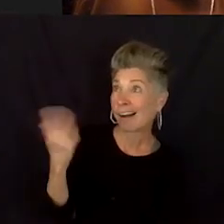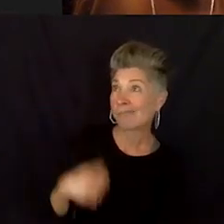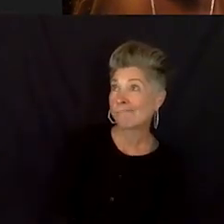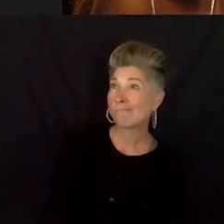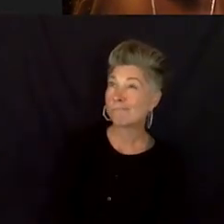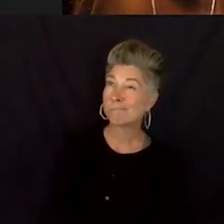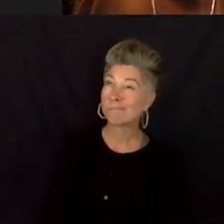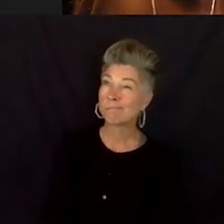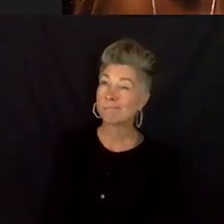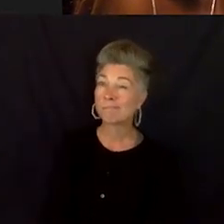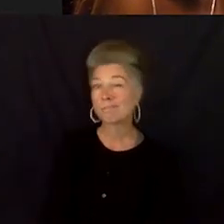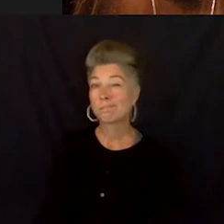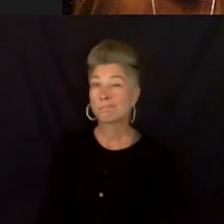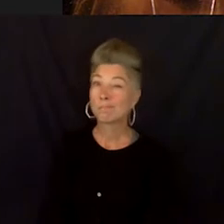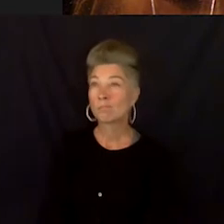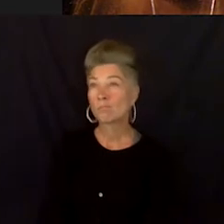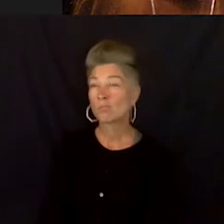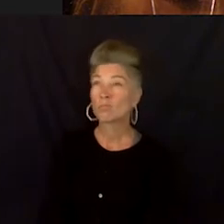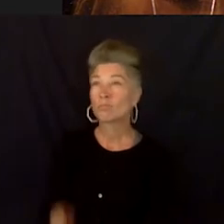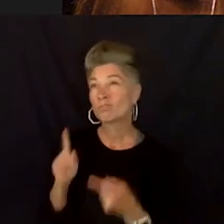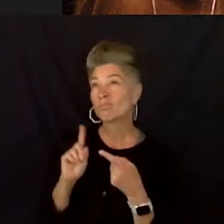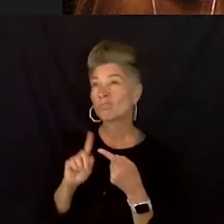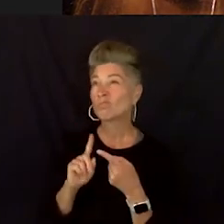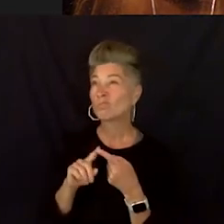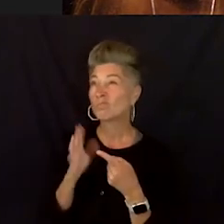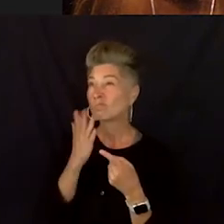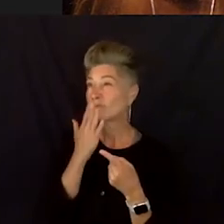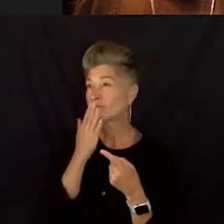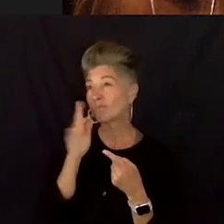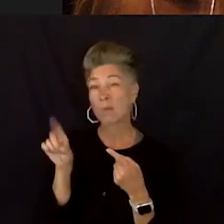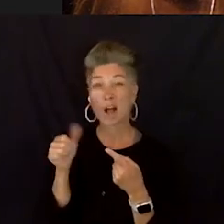Outside of Beyonce, we have